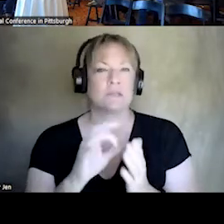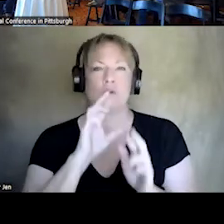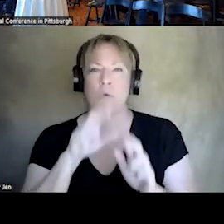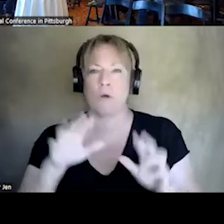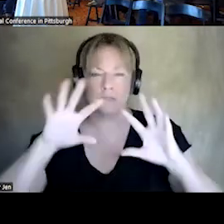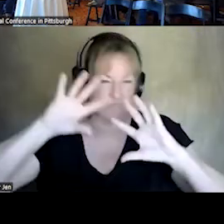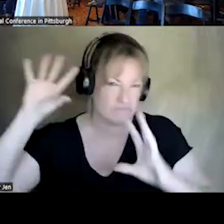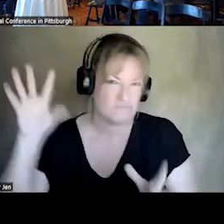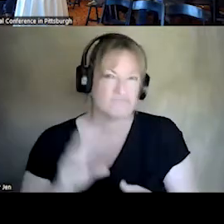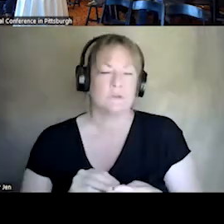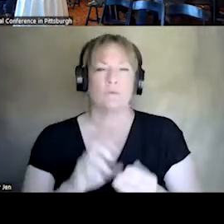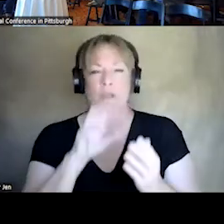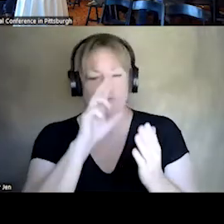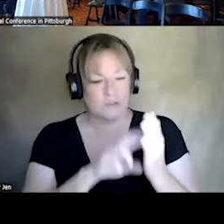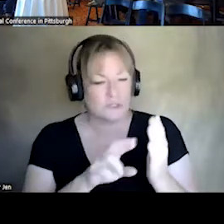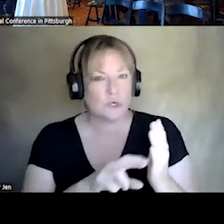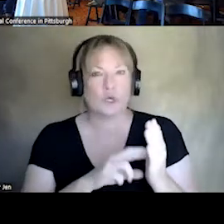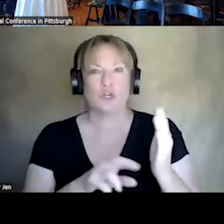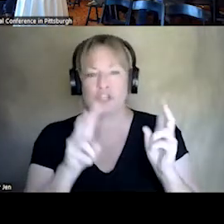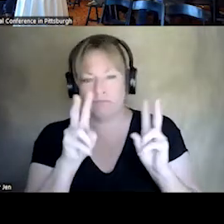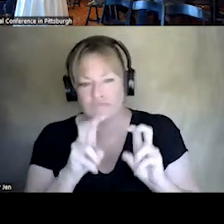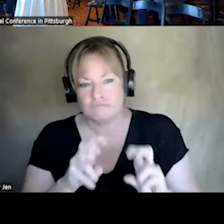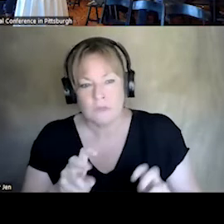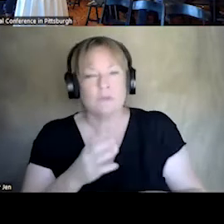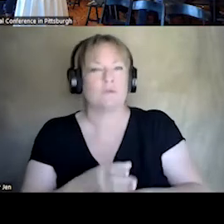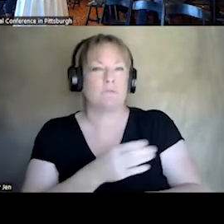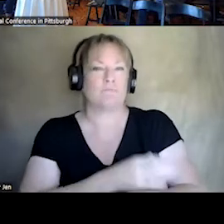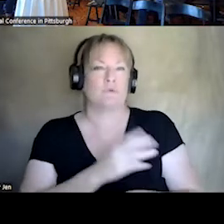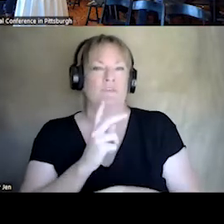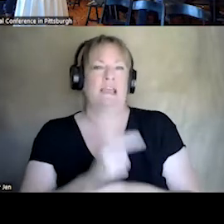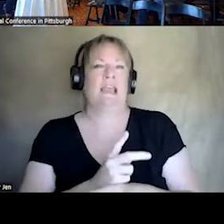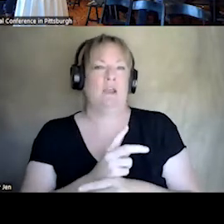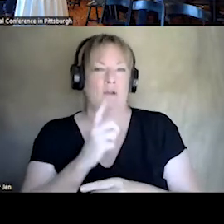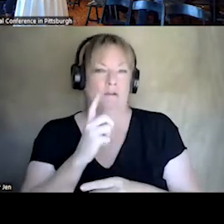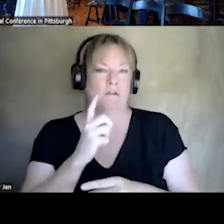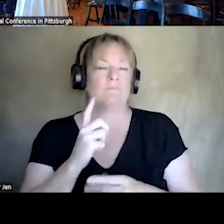RESEARCH AND EVOLVE AND IMPROVE THE CARE THAT WE PROVIDE AS EMS CLINICIANS. NEXT SLIDE, PLEASE.